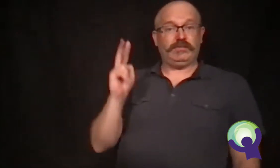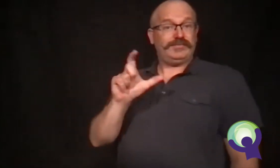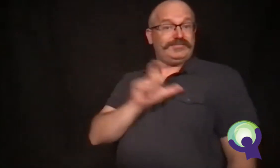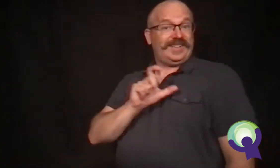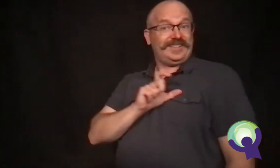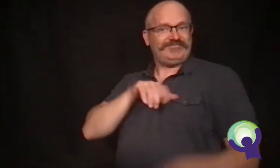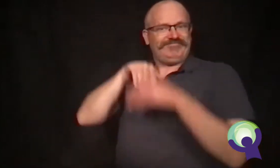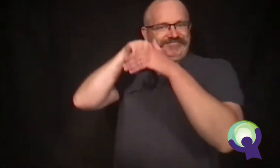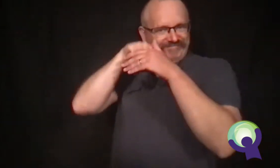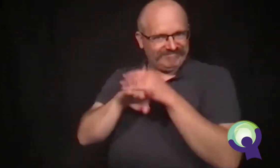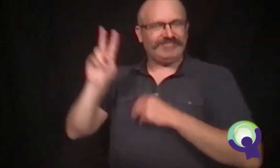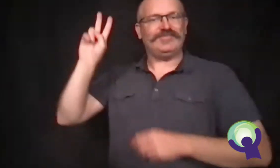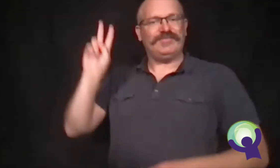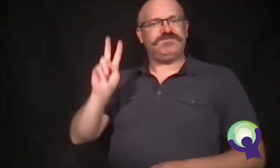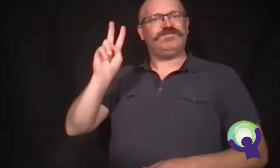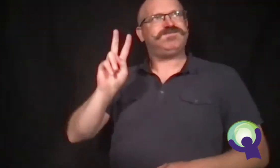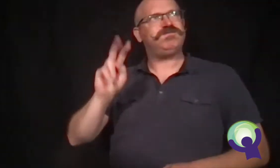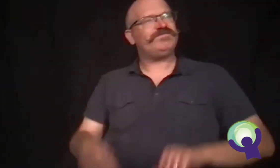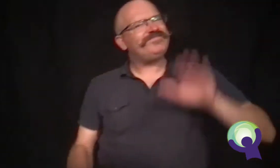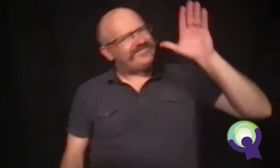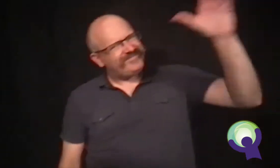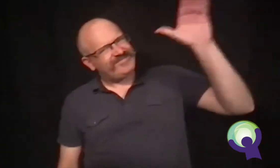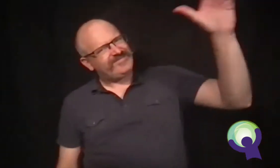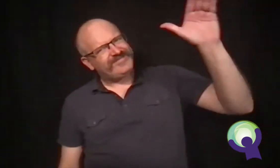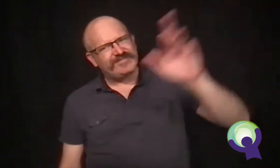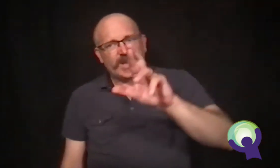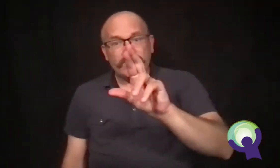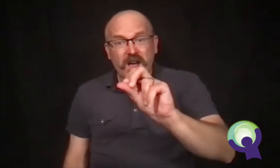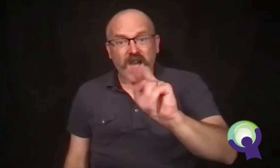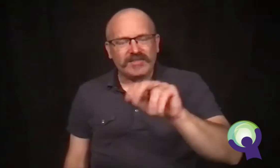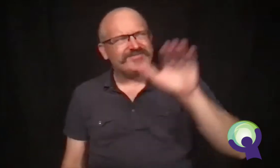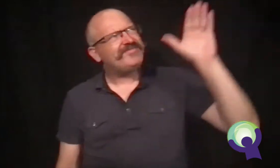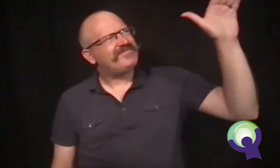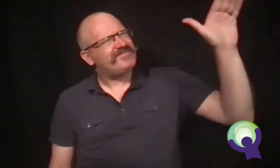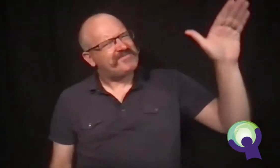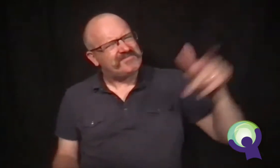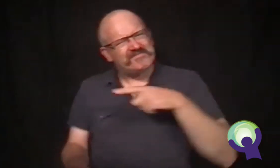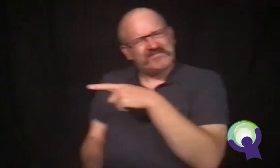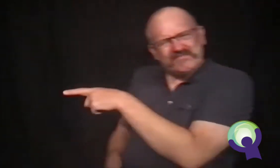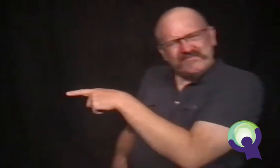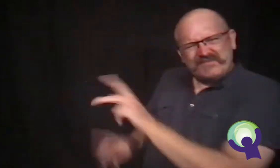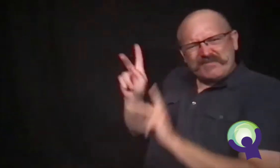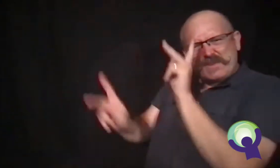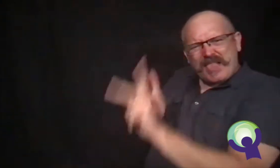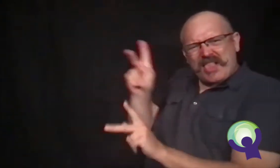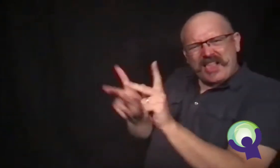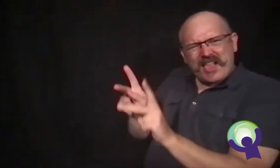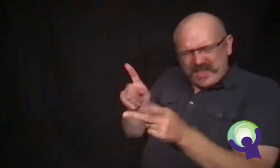Two policemen came right over. "Let someone check out the books for you, son," said one of the policemen.